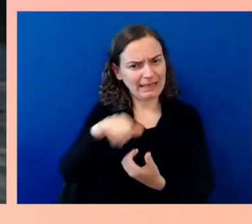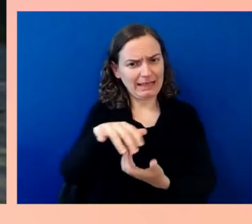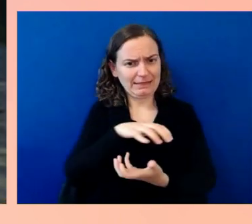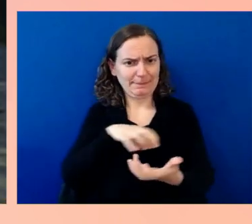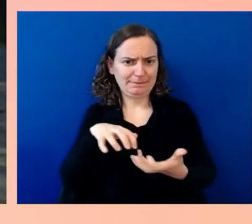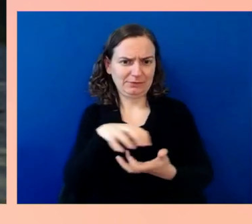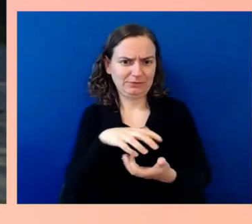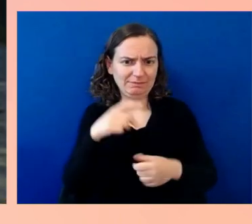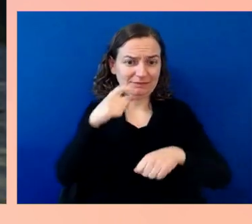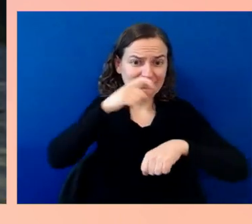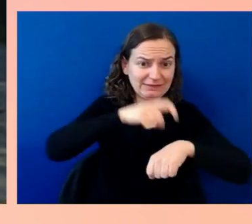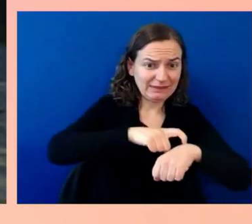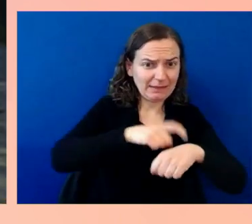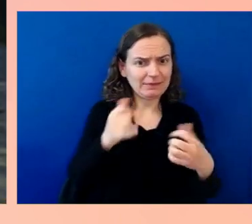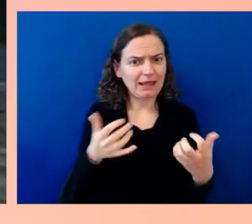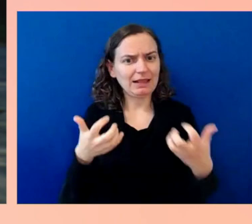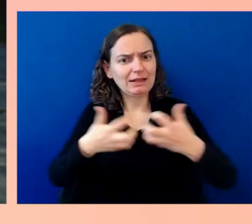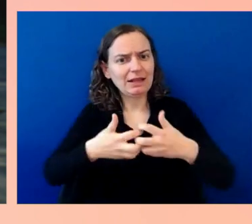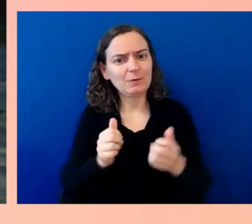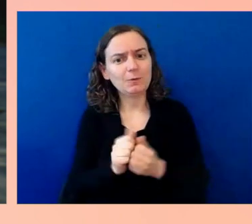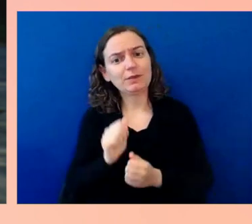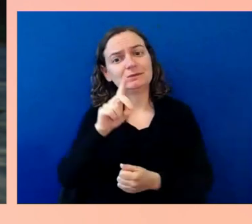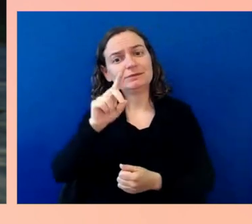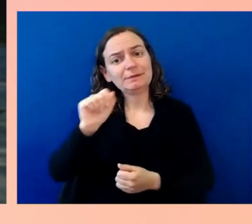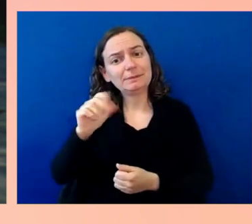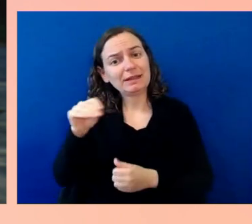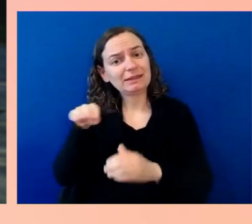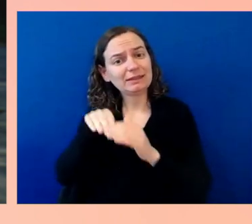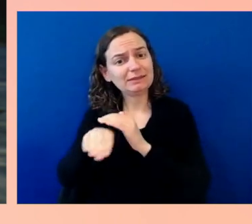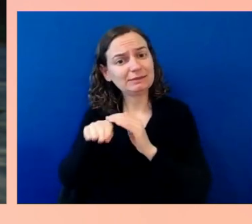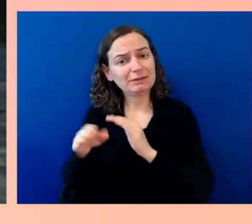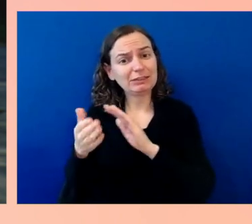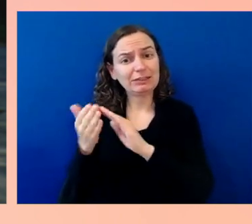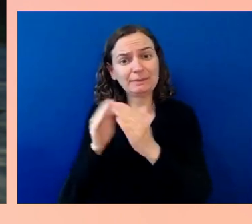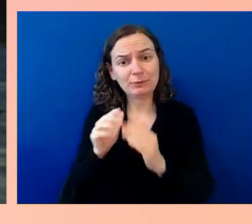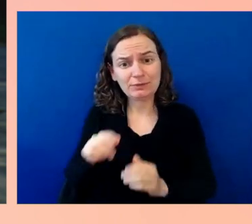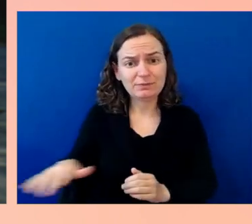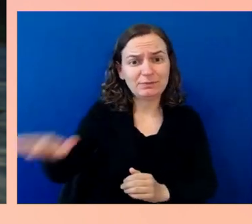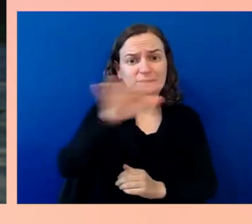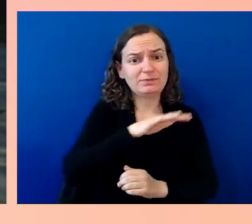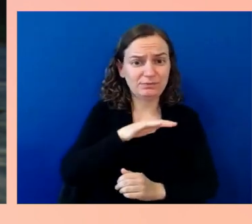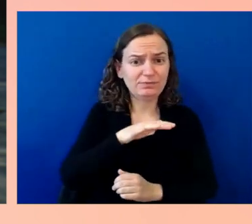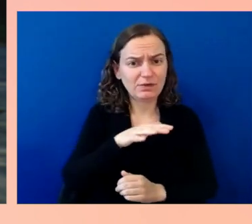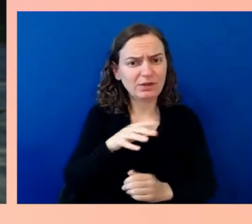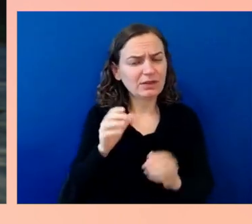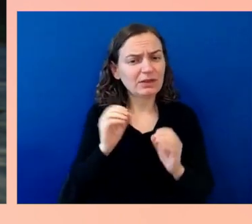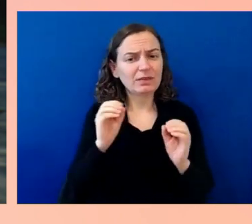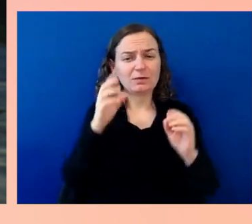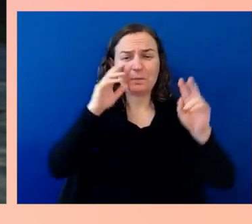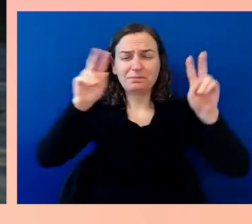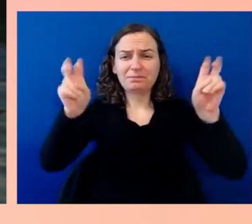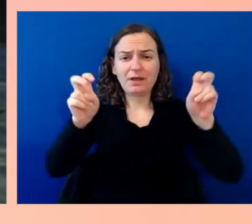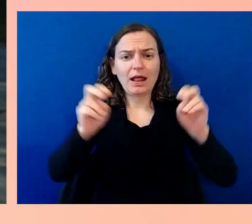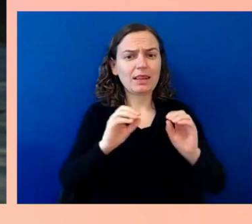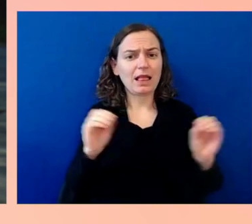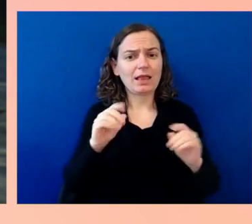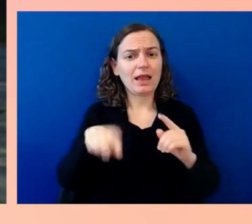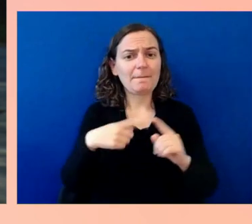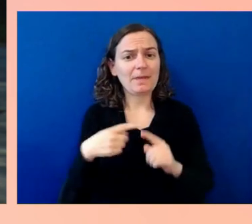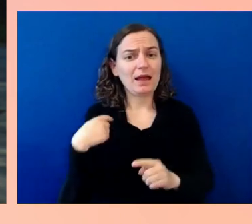accessibility communities' entire thing about "Nothing about us without us." I love seeing all of you live that and just how you do the event